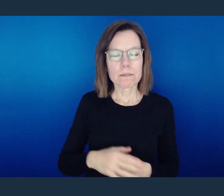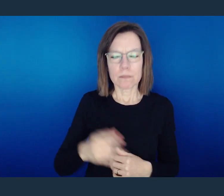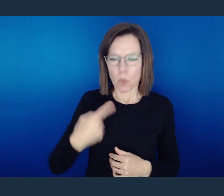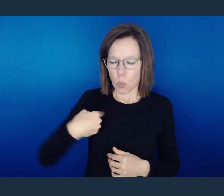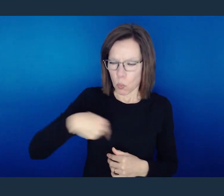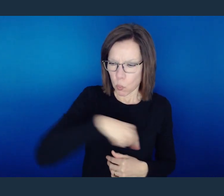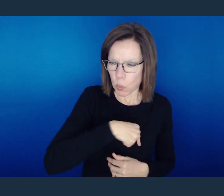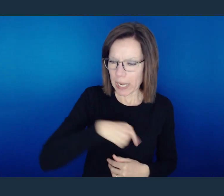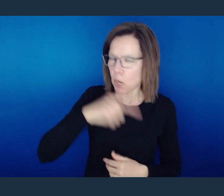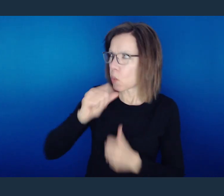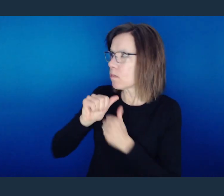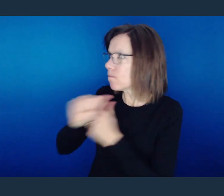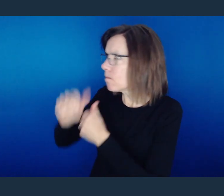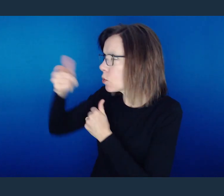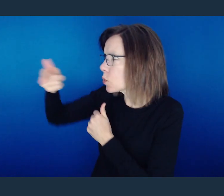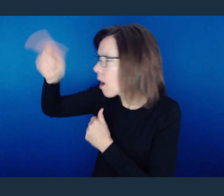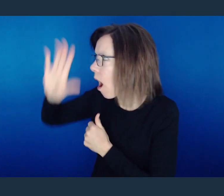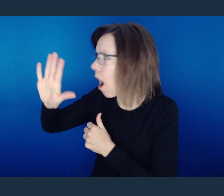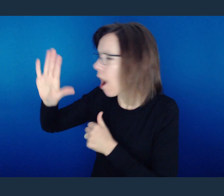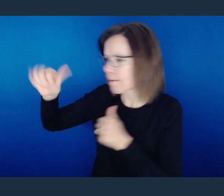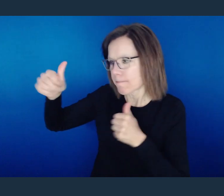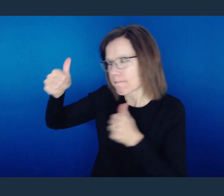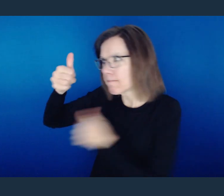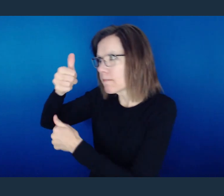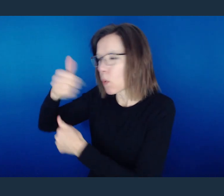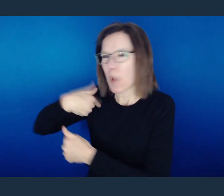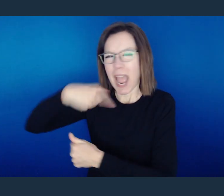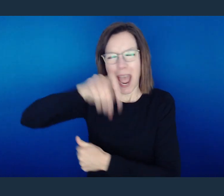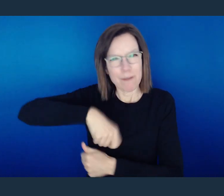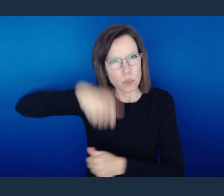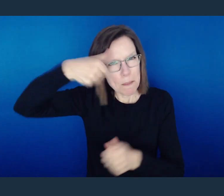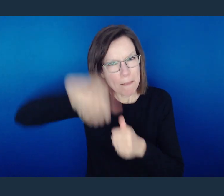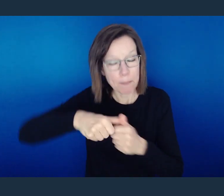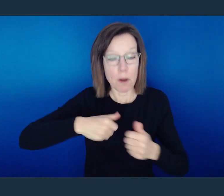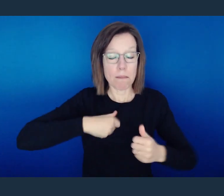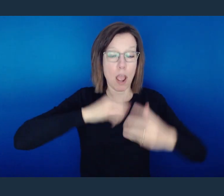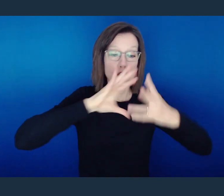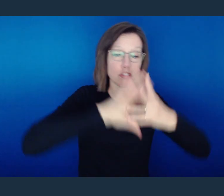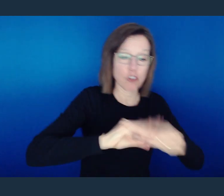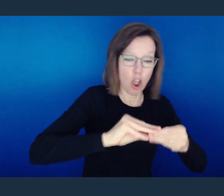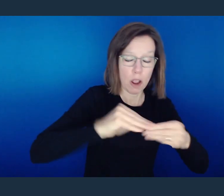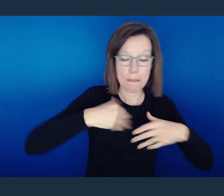We as children of God, the image bearers of God, need to remember that what we say and